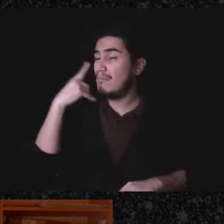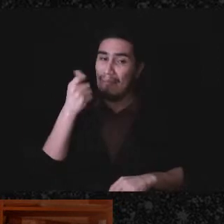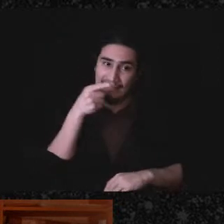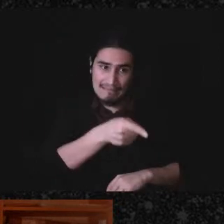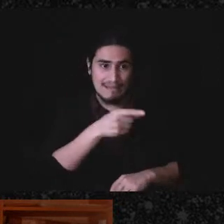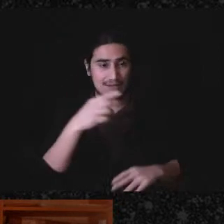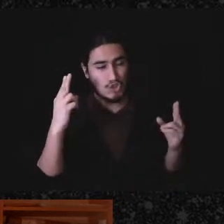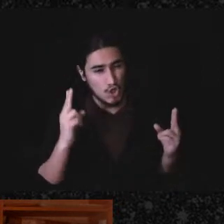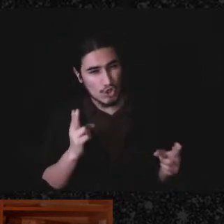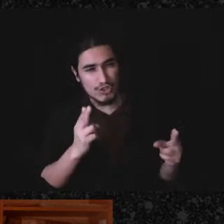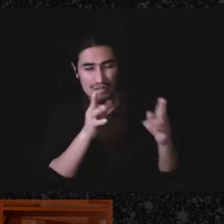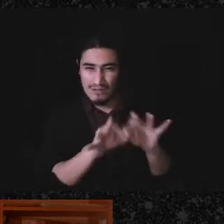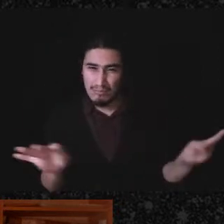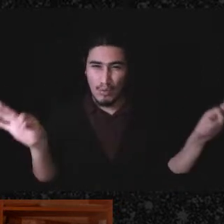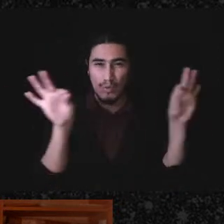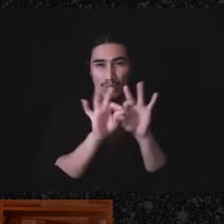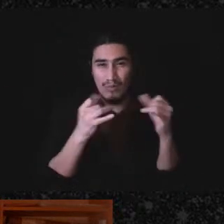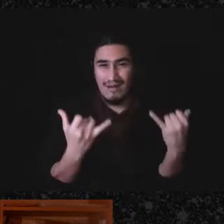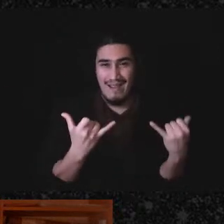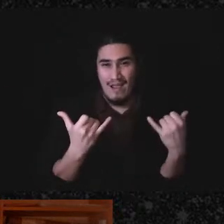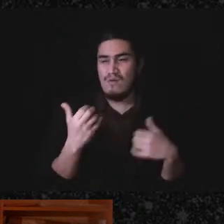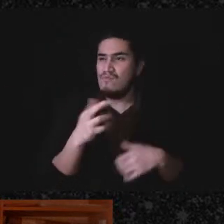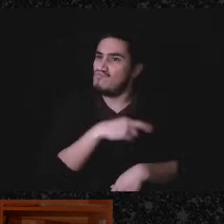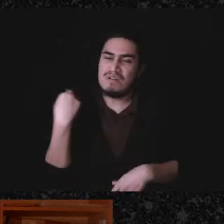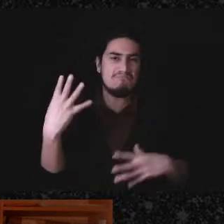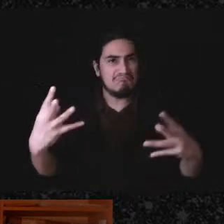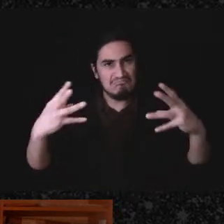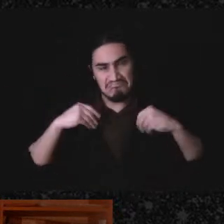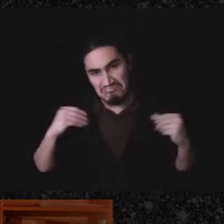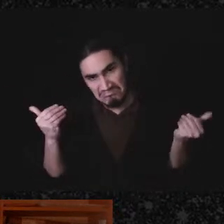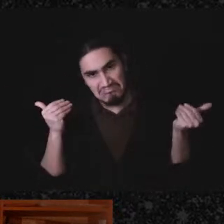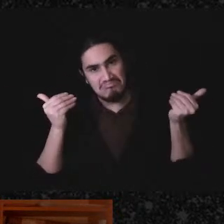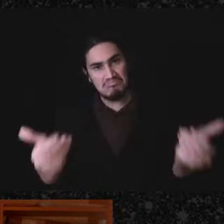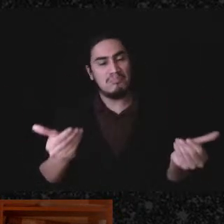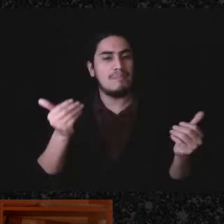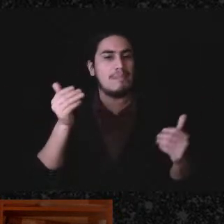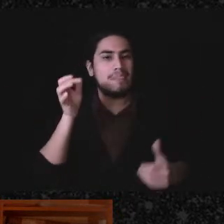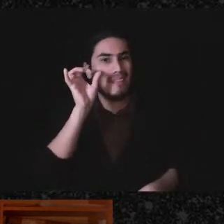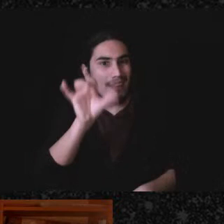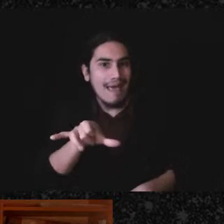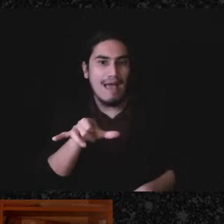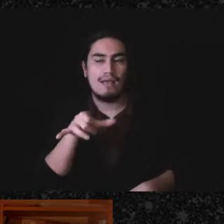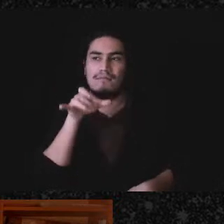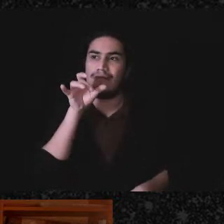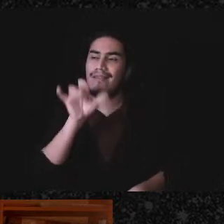and we are going to risk the possible consequences these are just like these questions aren't really